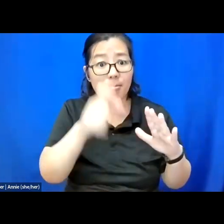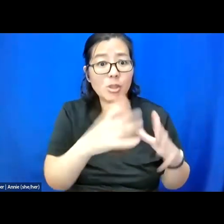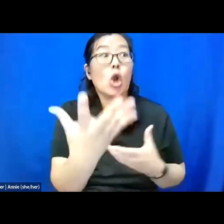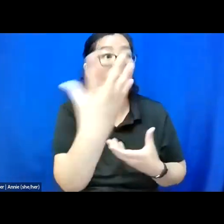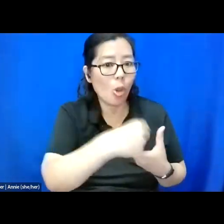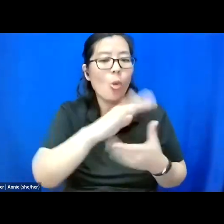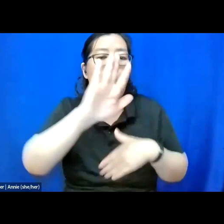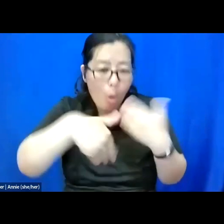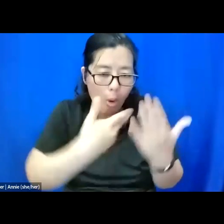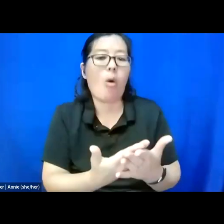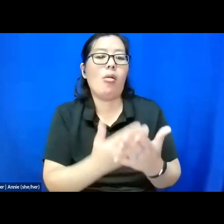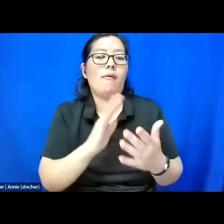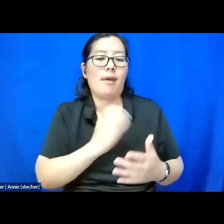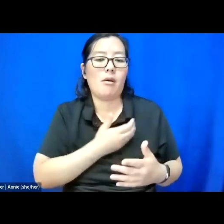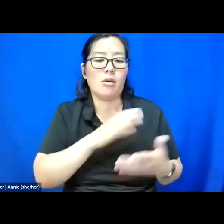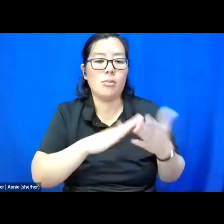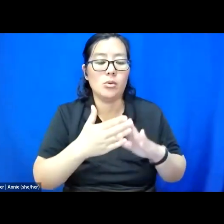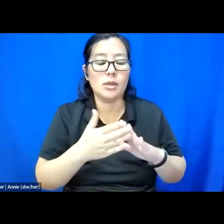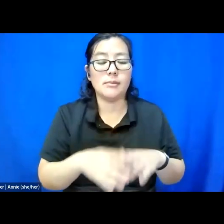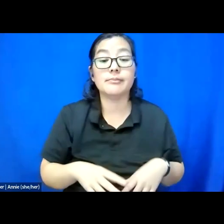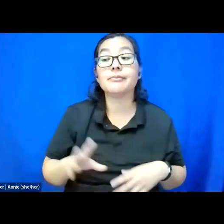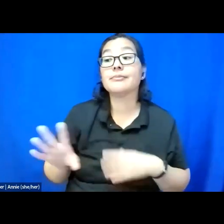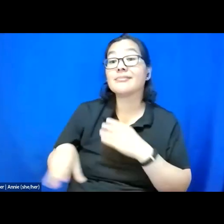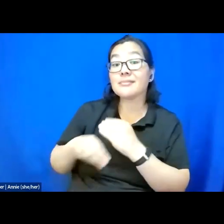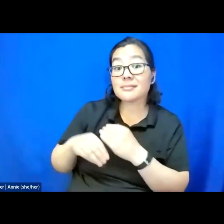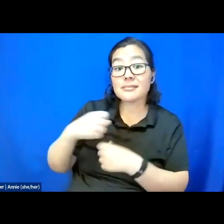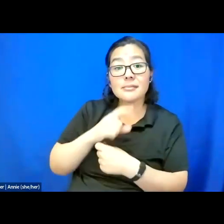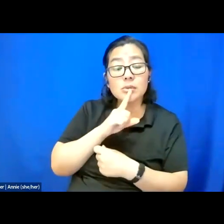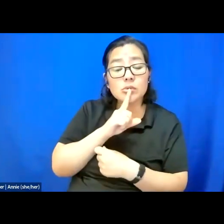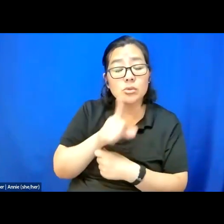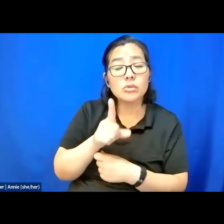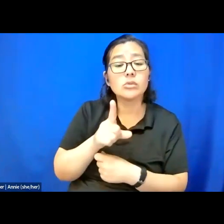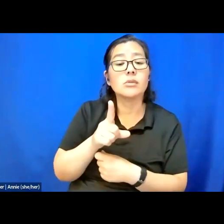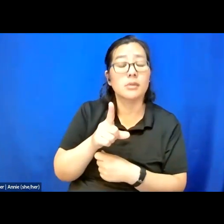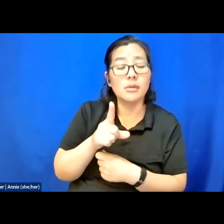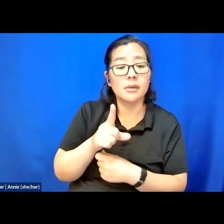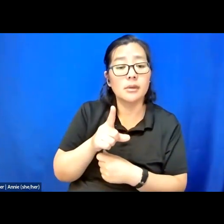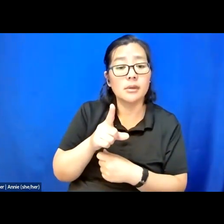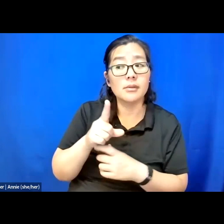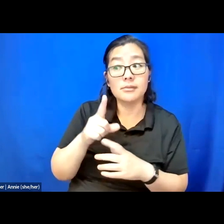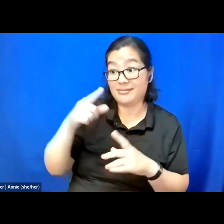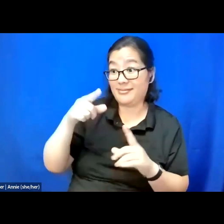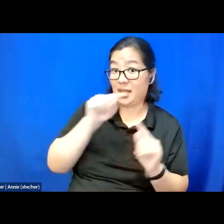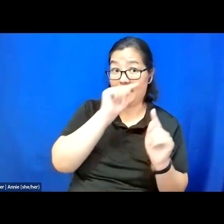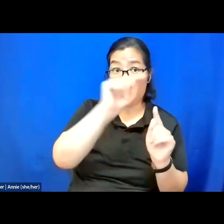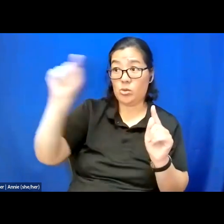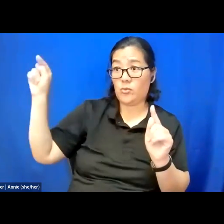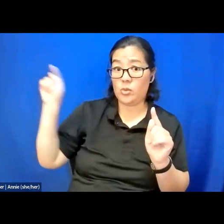Additionally, making sure that you are being open with your learning process.